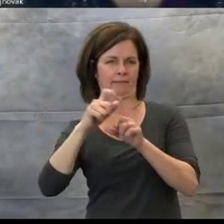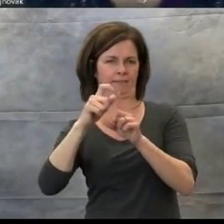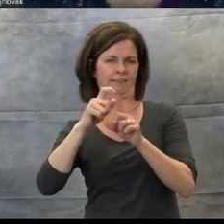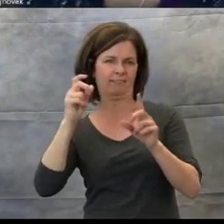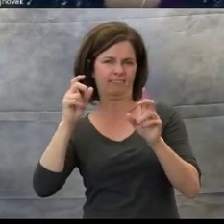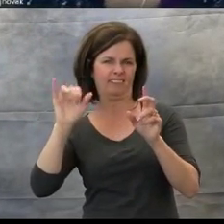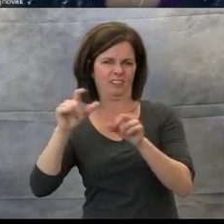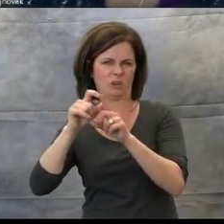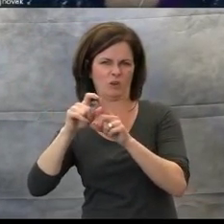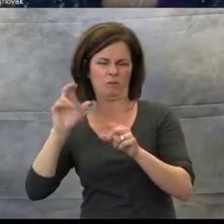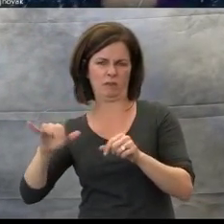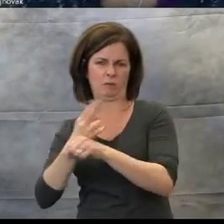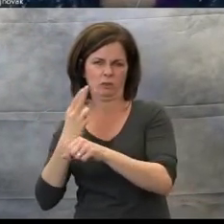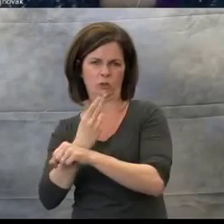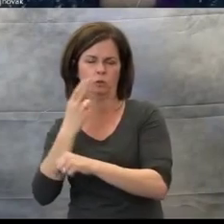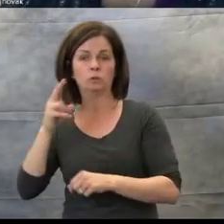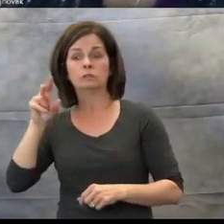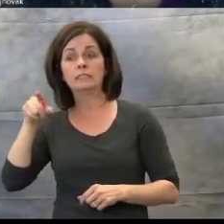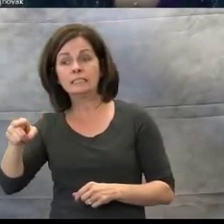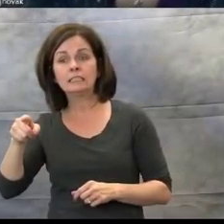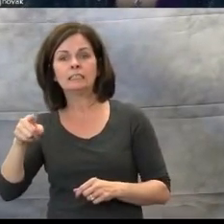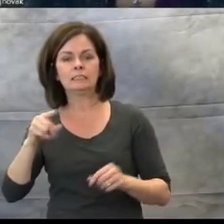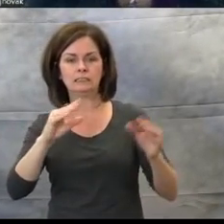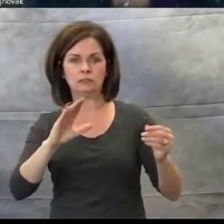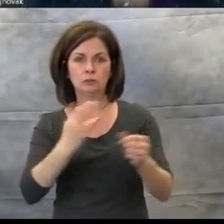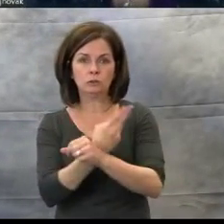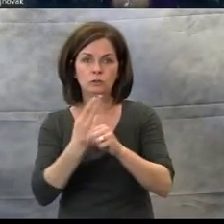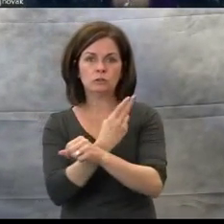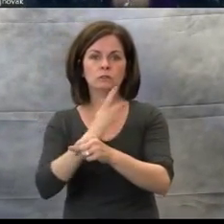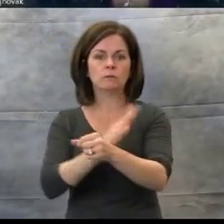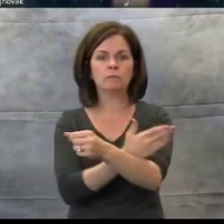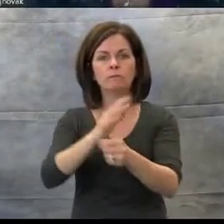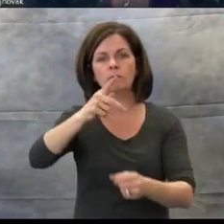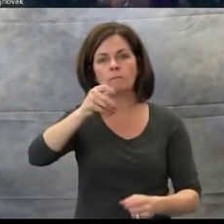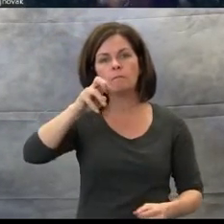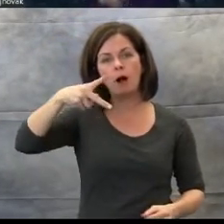science concepts through the pop music. Mr. Parr.